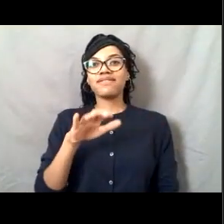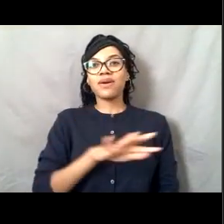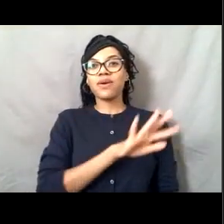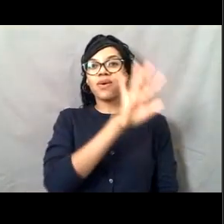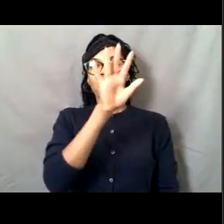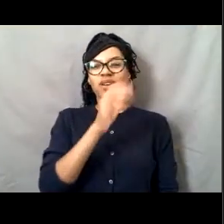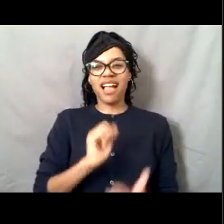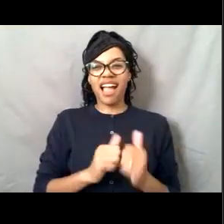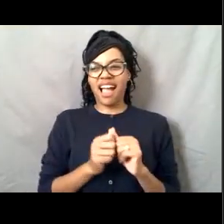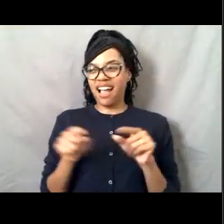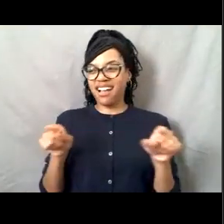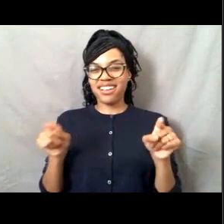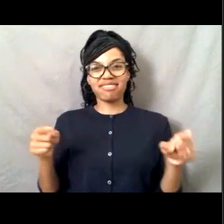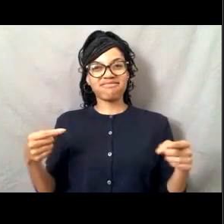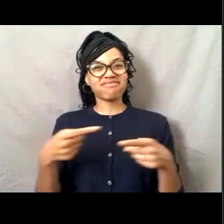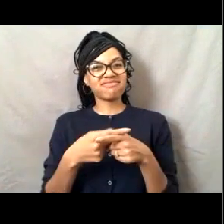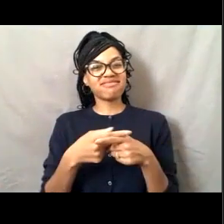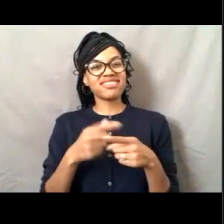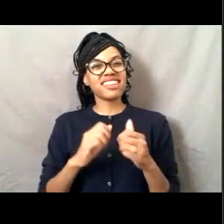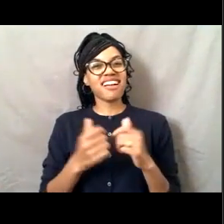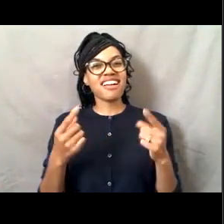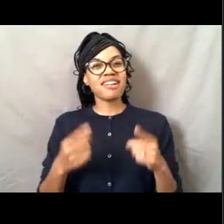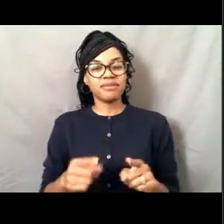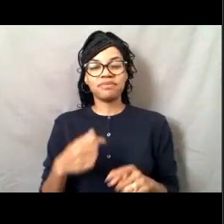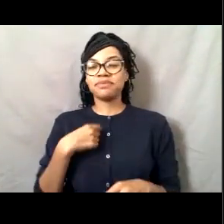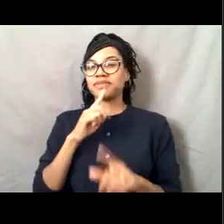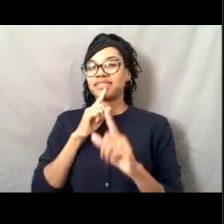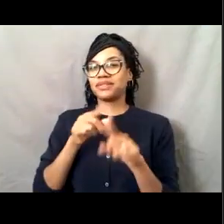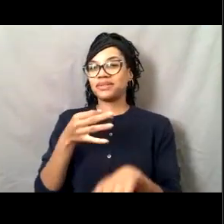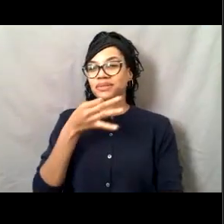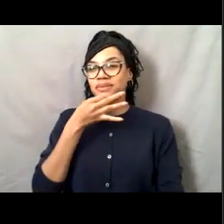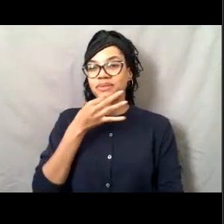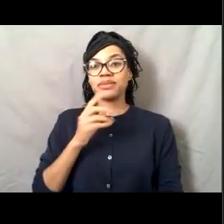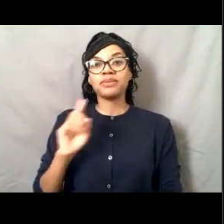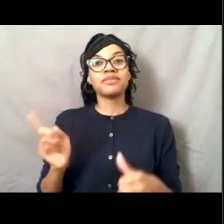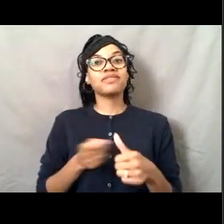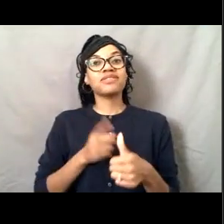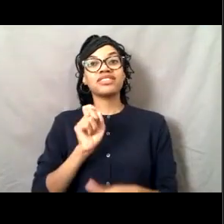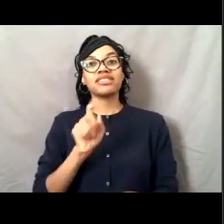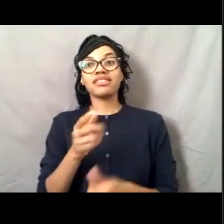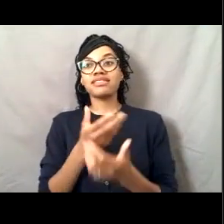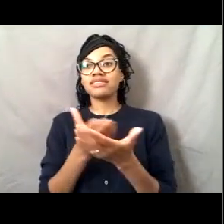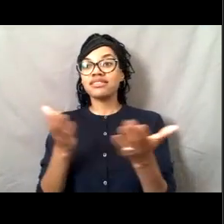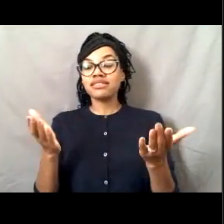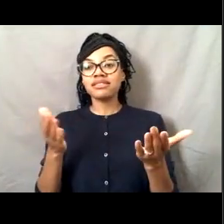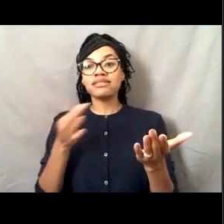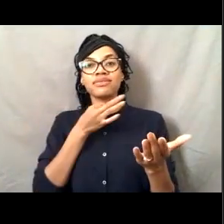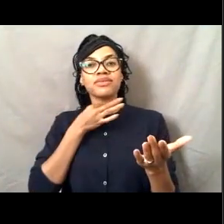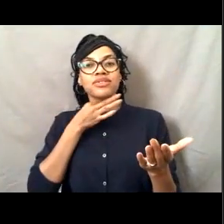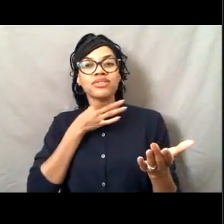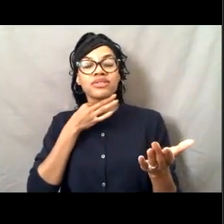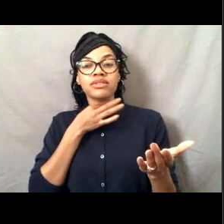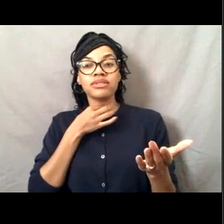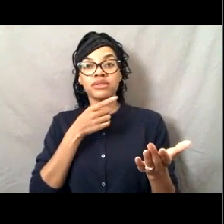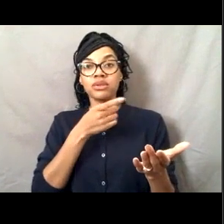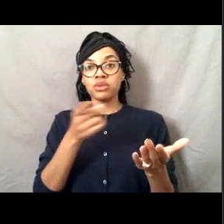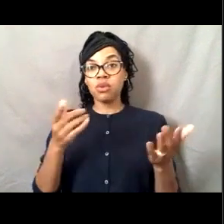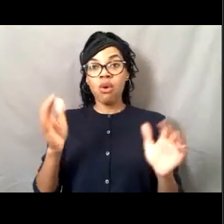But first I have a question for everyone in the audience. I'm curious if you know what you want to be when you grow up.